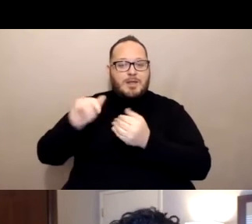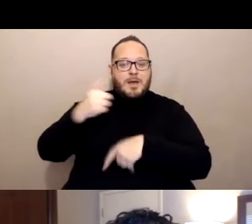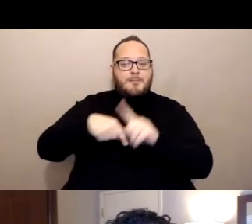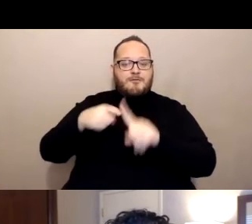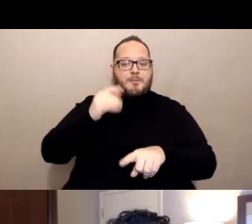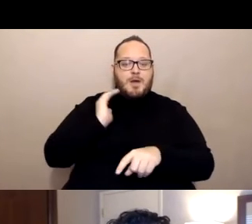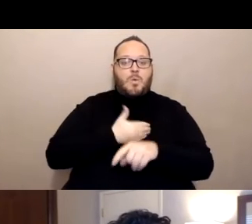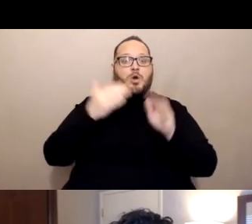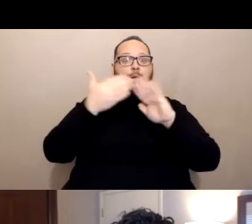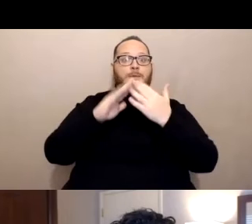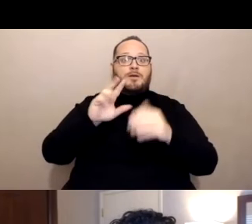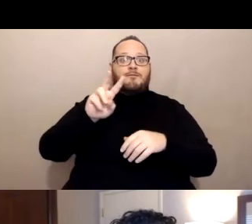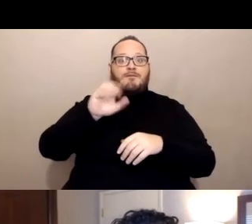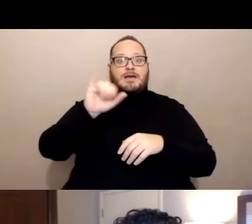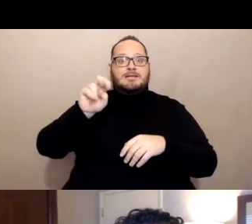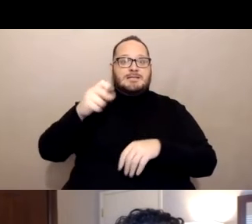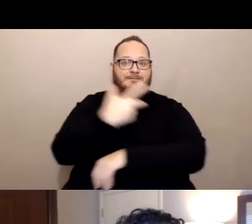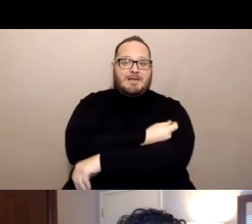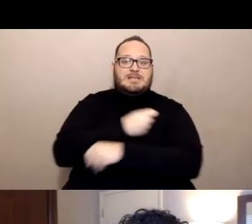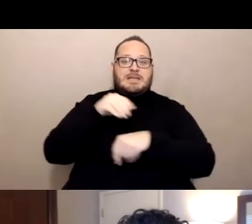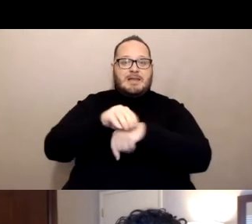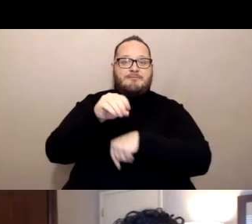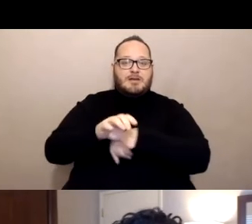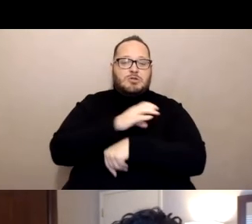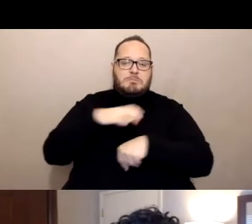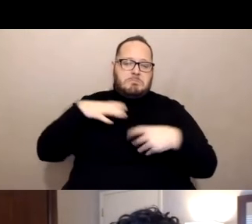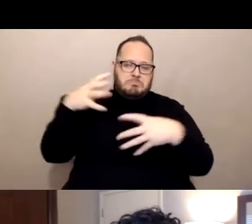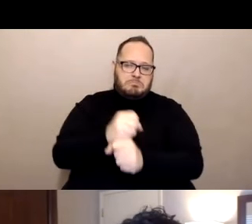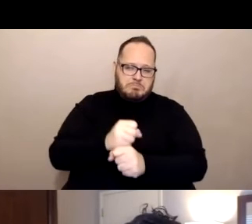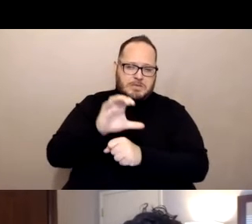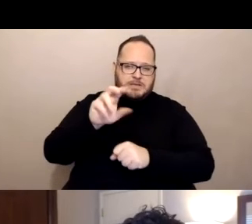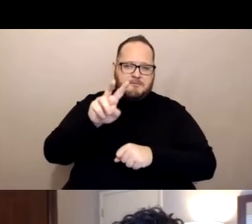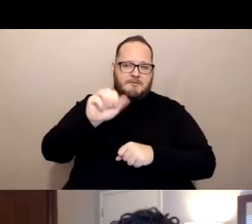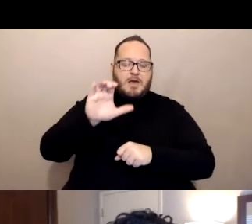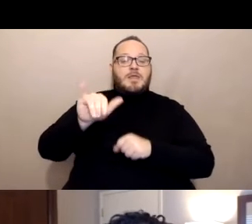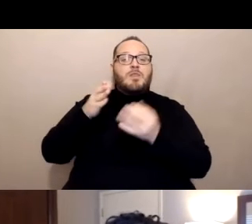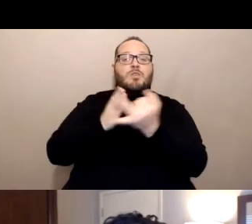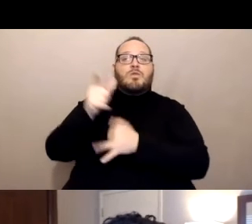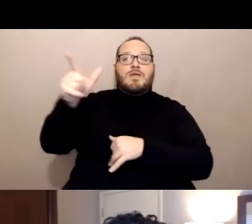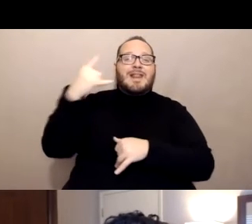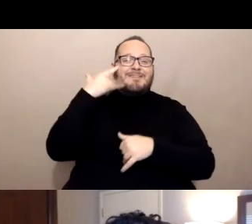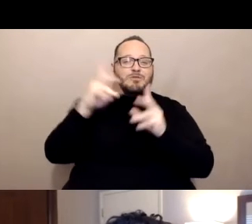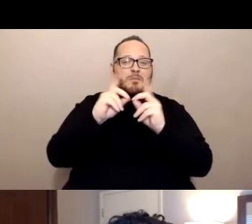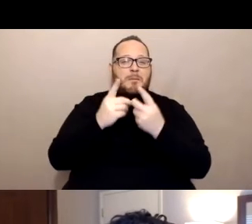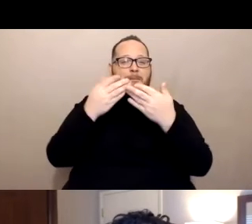also known as CVAC. This is through the California department of public health. The California department of public health